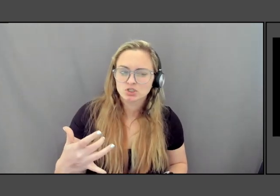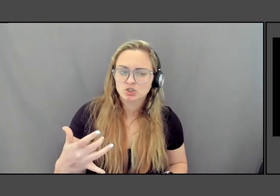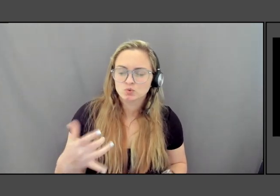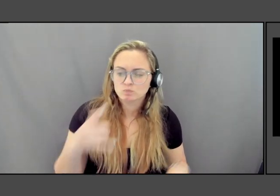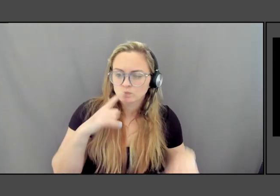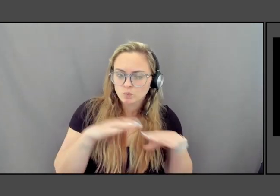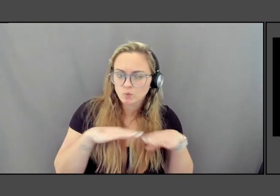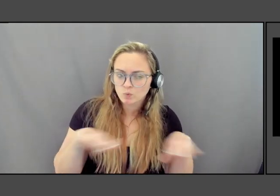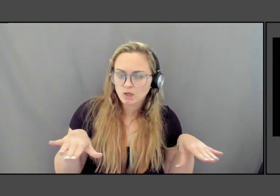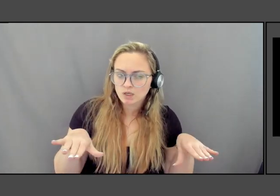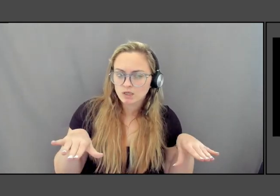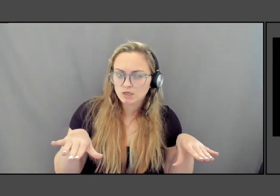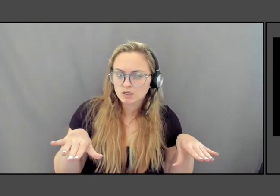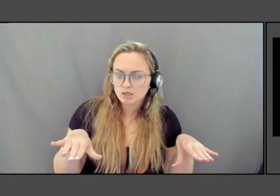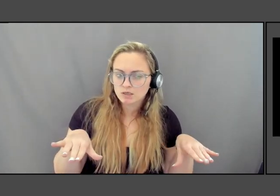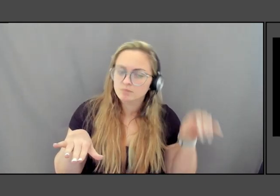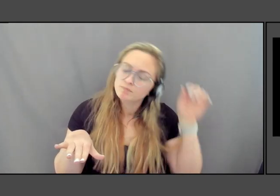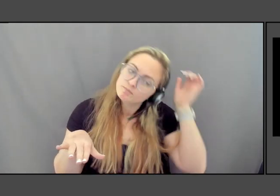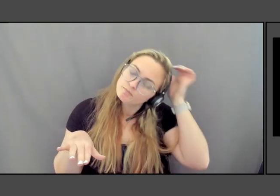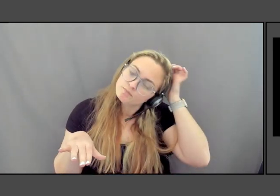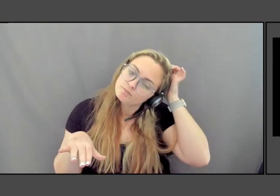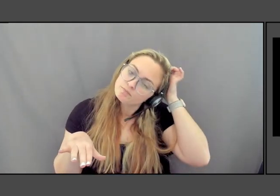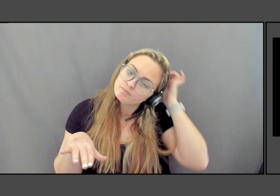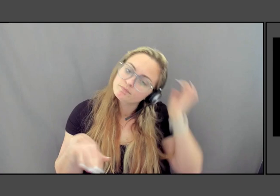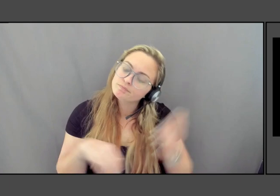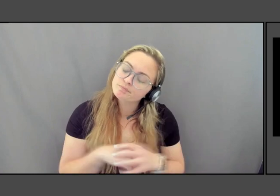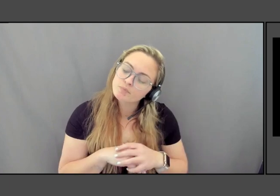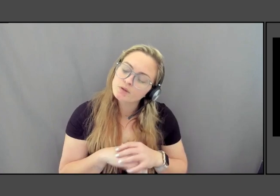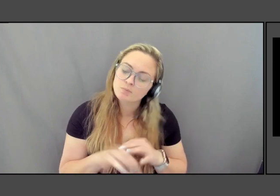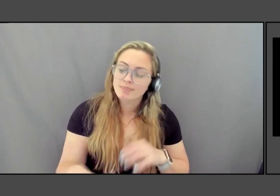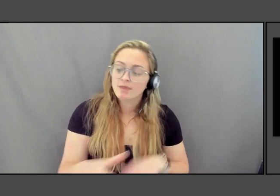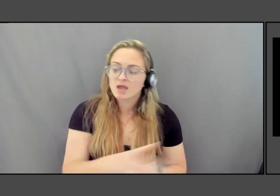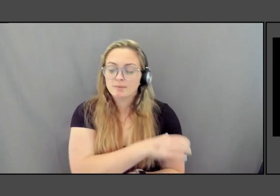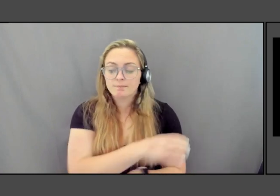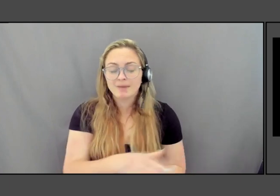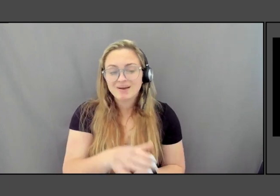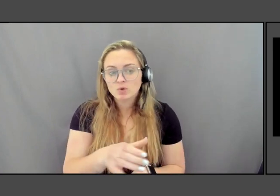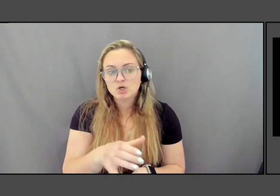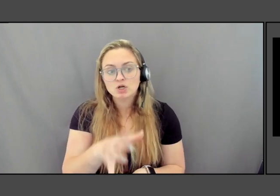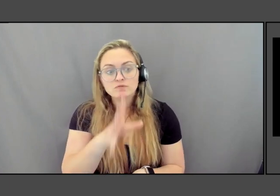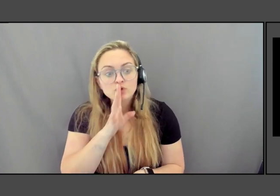But this power of talking about violence